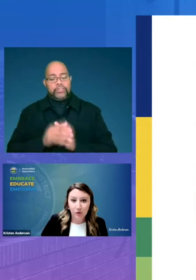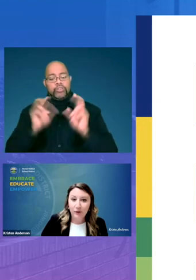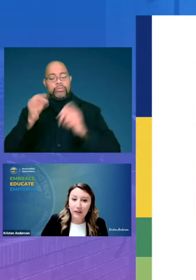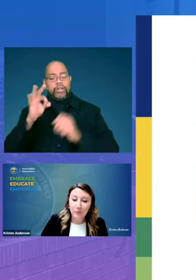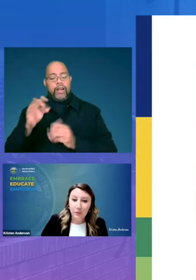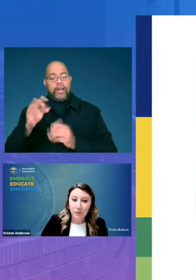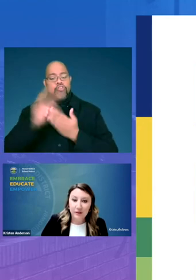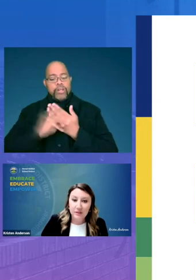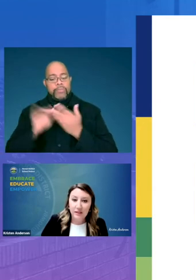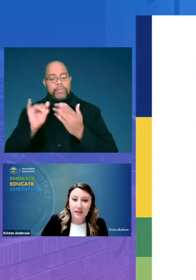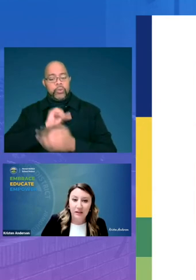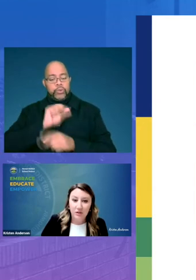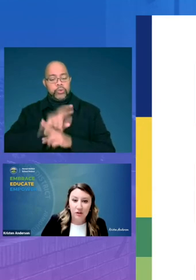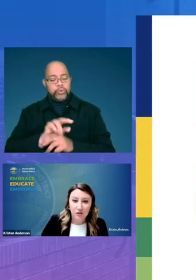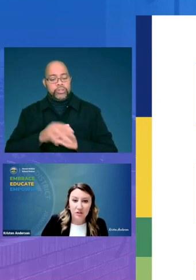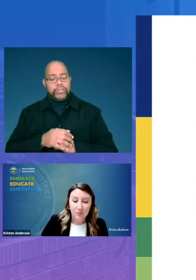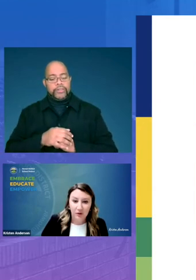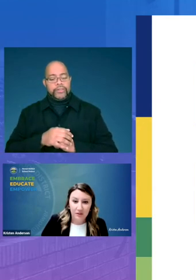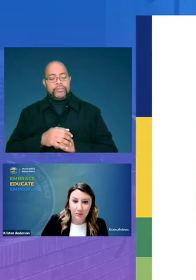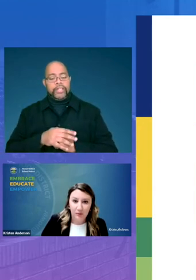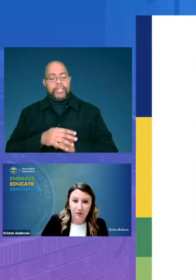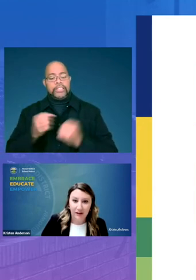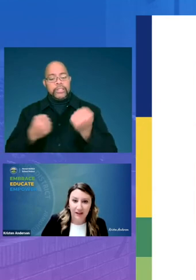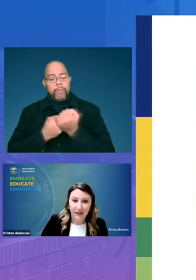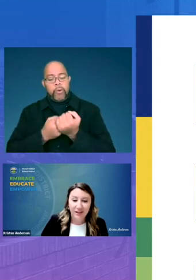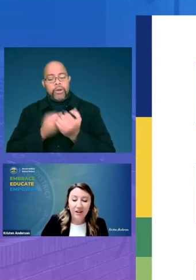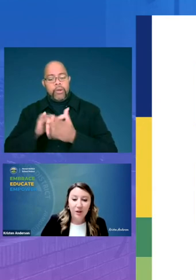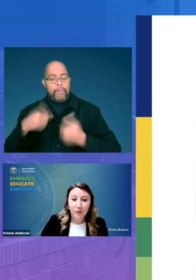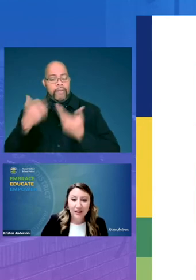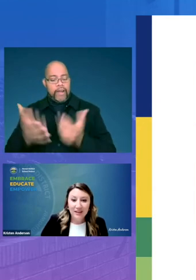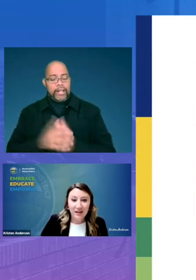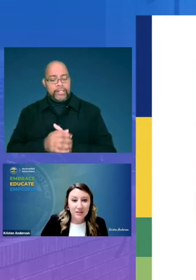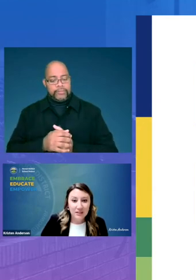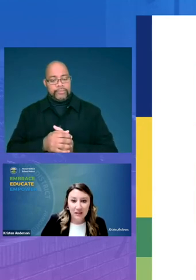curriculum that we're using and the instructional supports that we're providing we can now say that